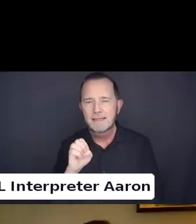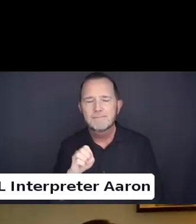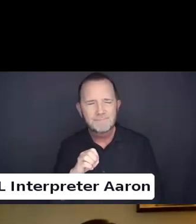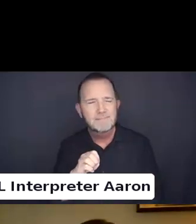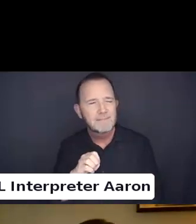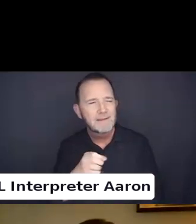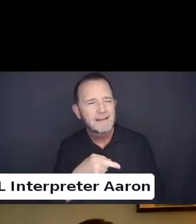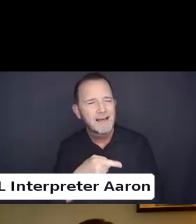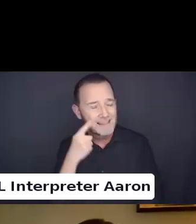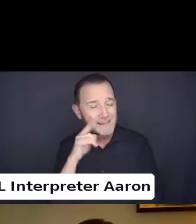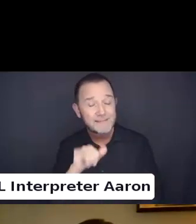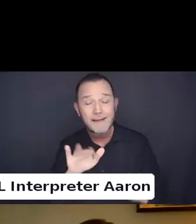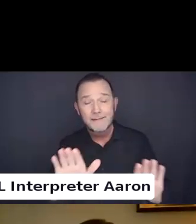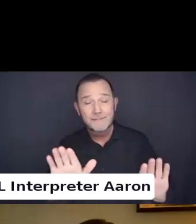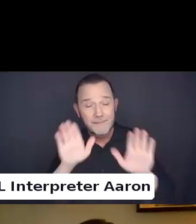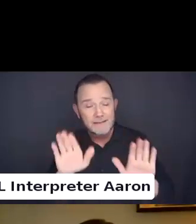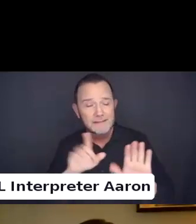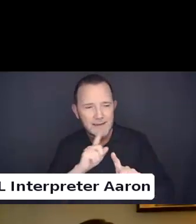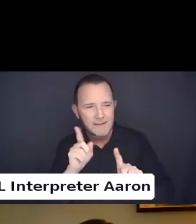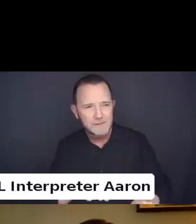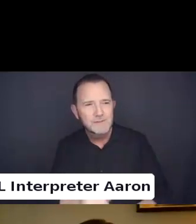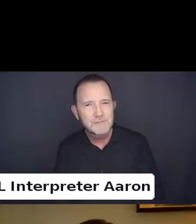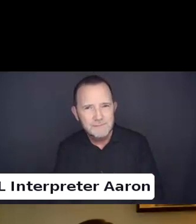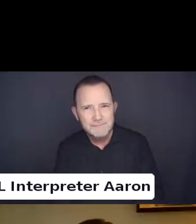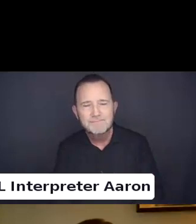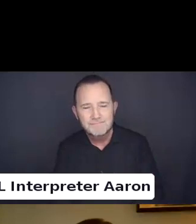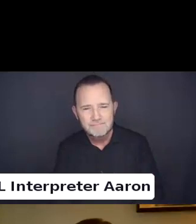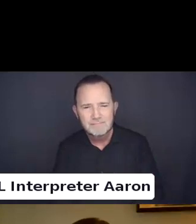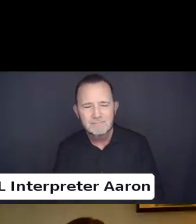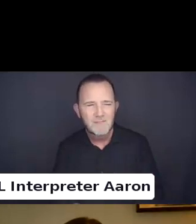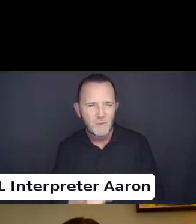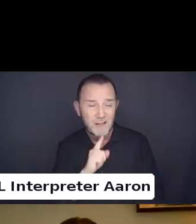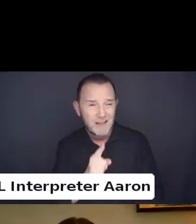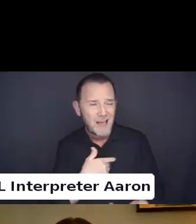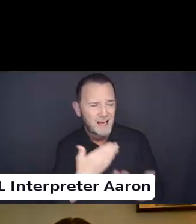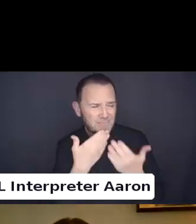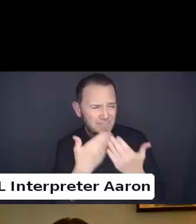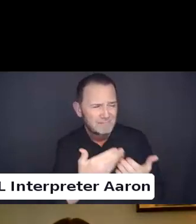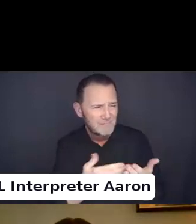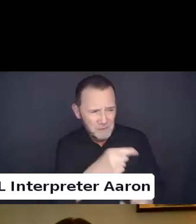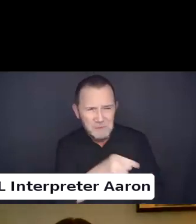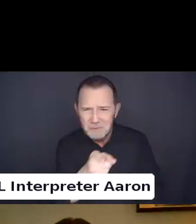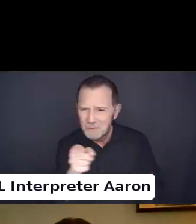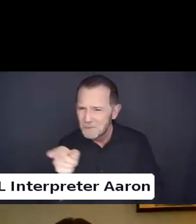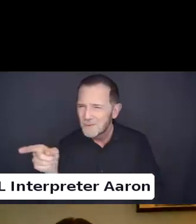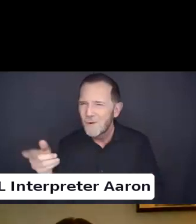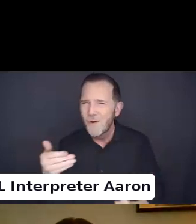I appreciate each of you providing your insight throughout this whole conversation.